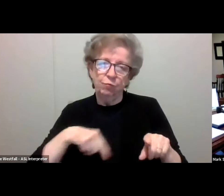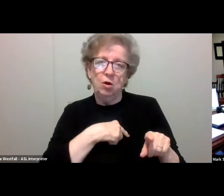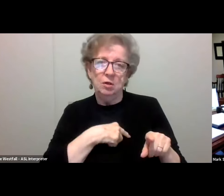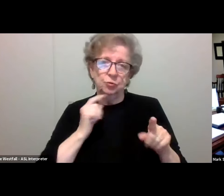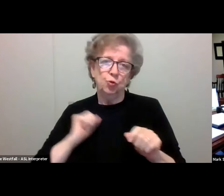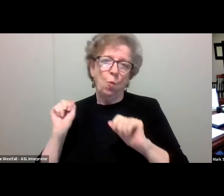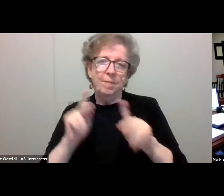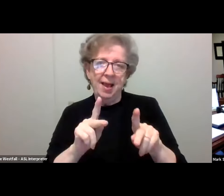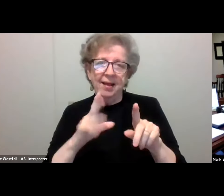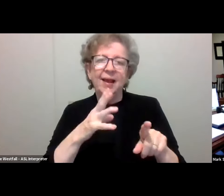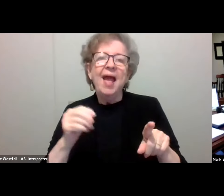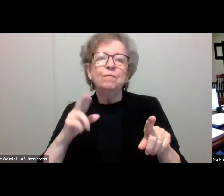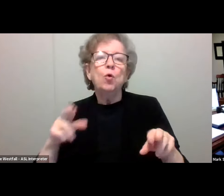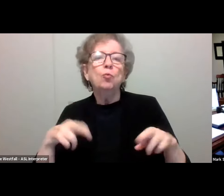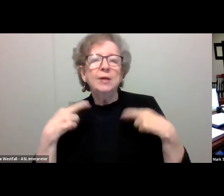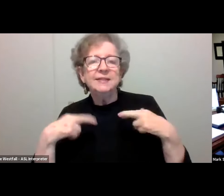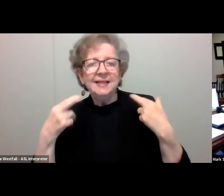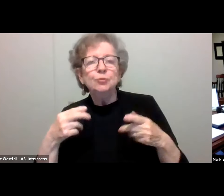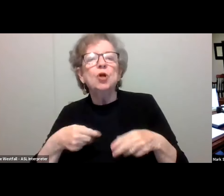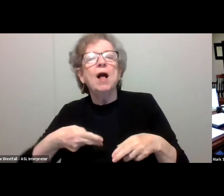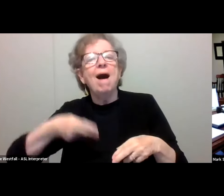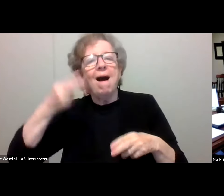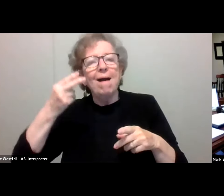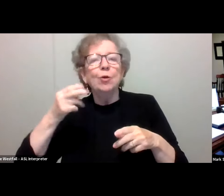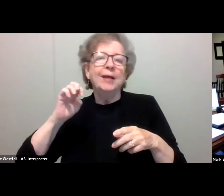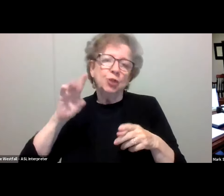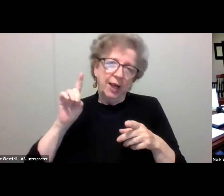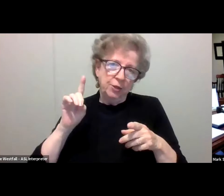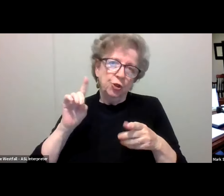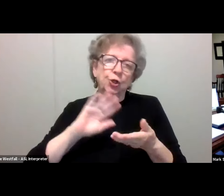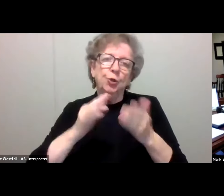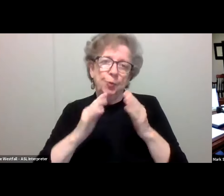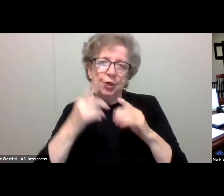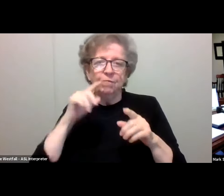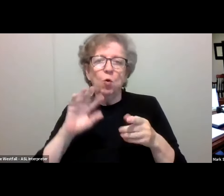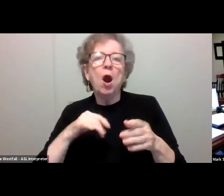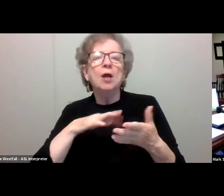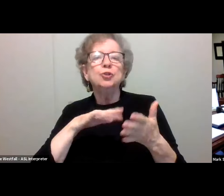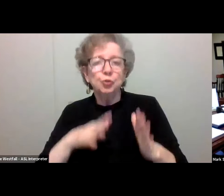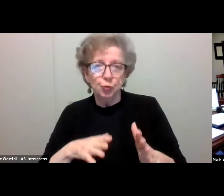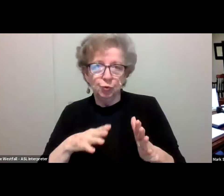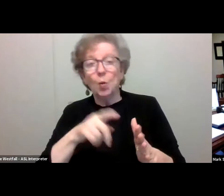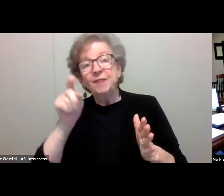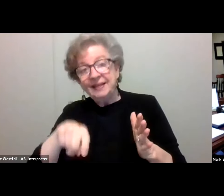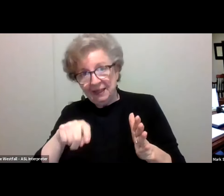of residential higher education community that our students need, and they deserve. I'd add that this scenario